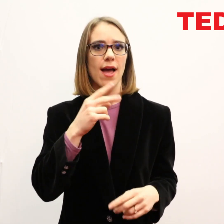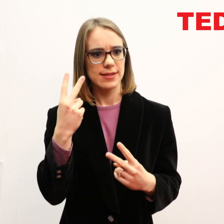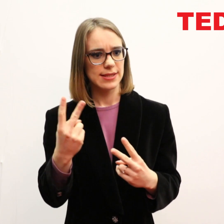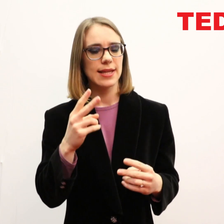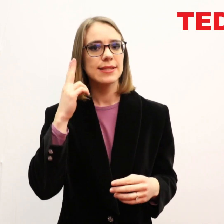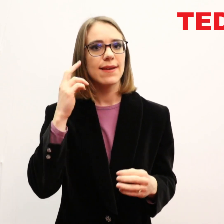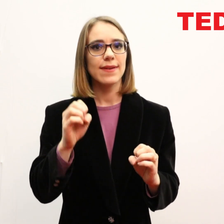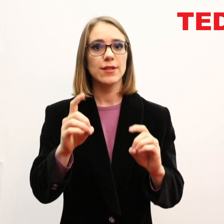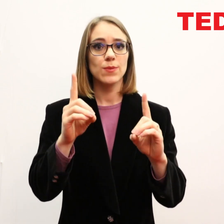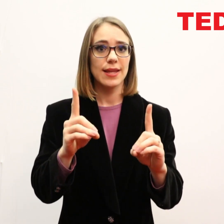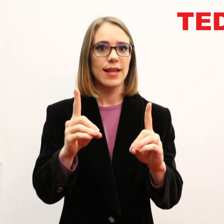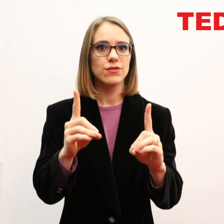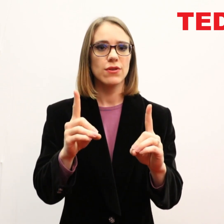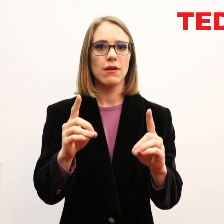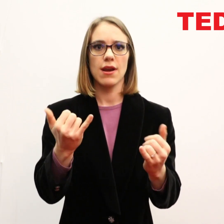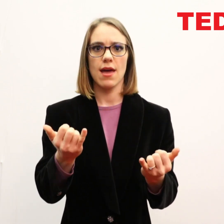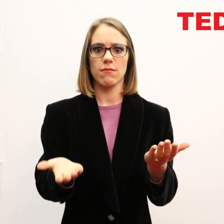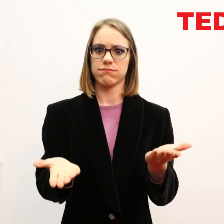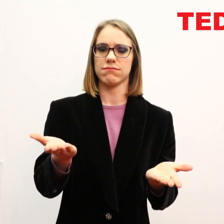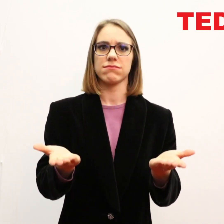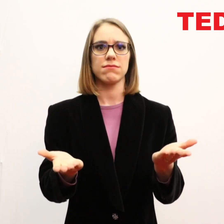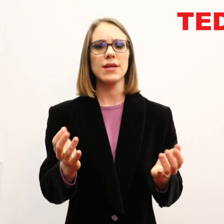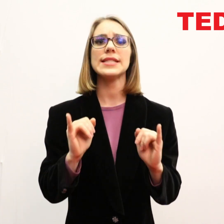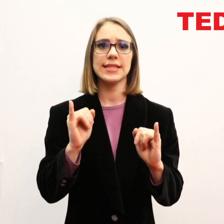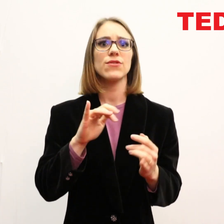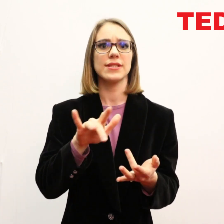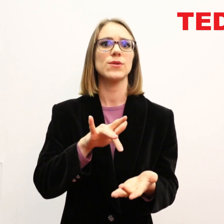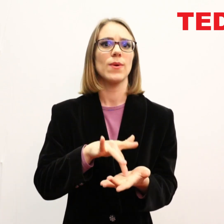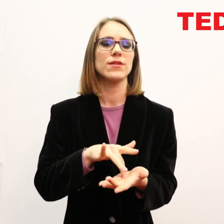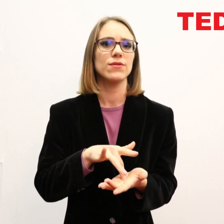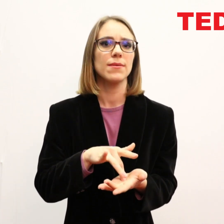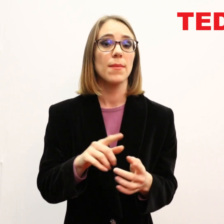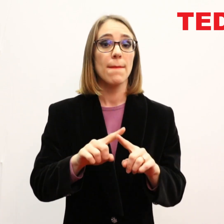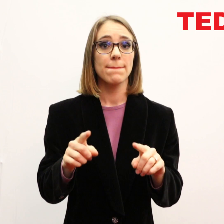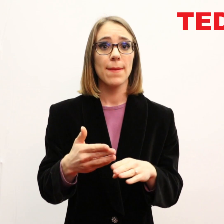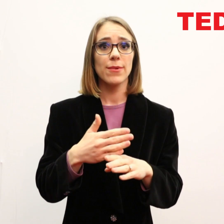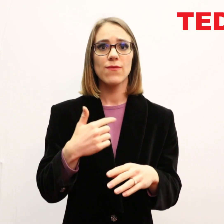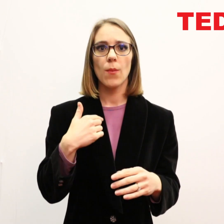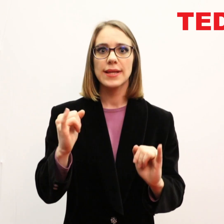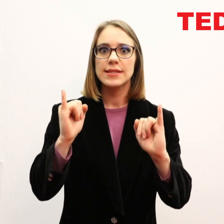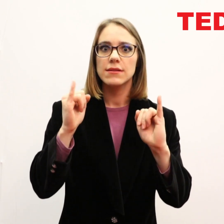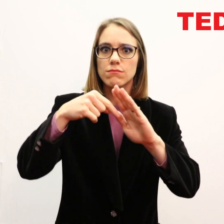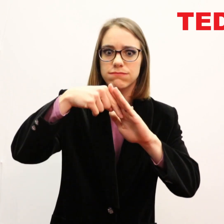because we can see that deaf education has reached a tipping point and is now a serious situation.